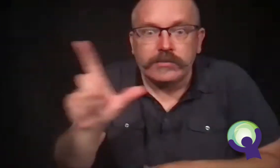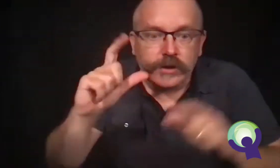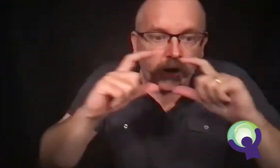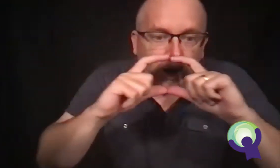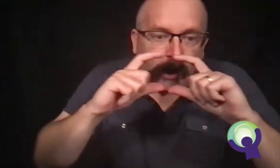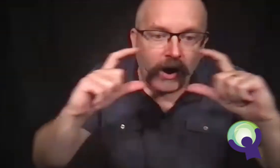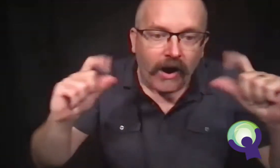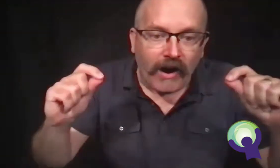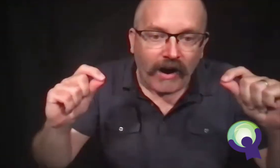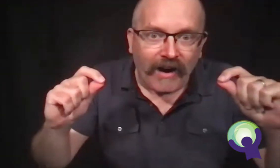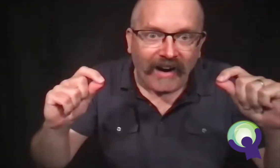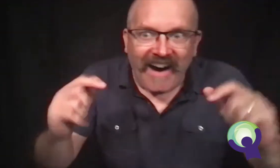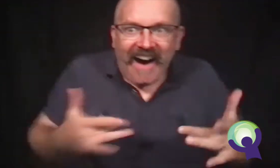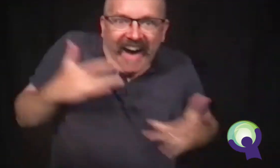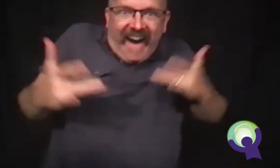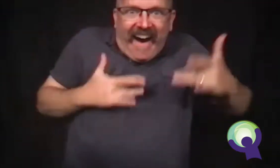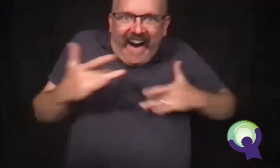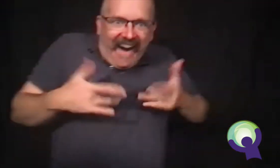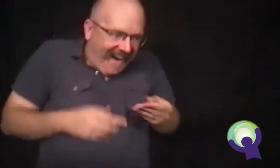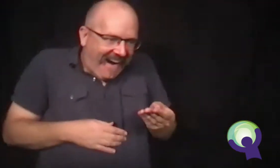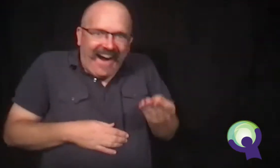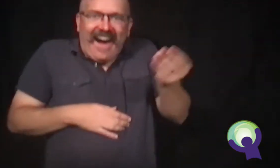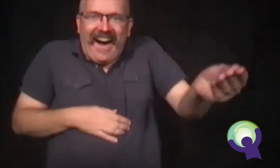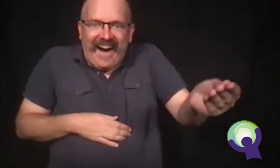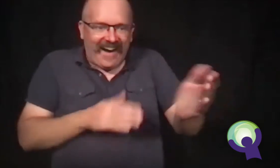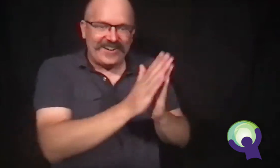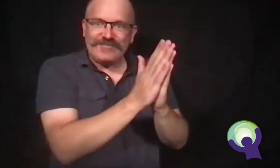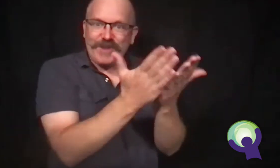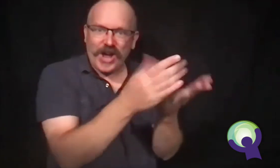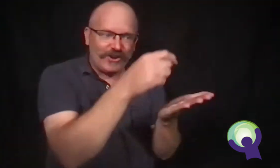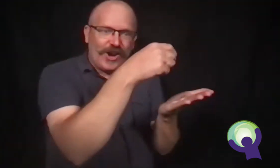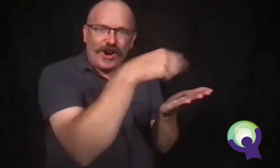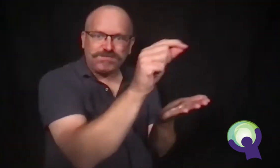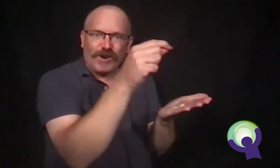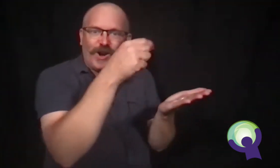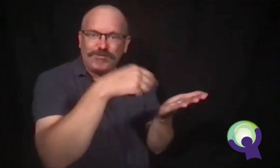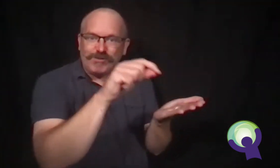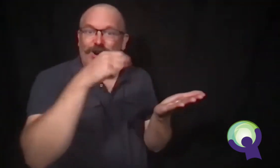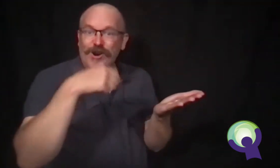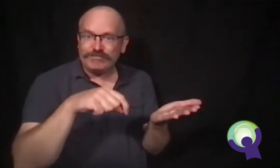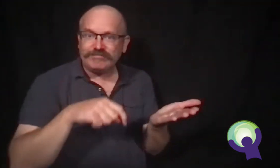"I'd like to check out these books, please," he said handing the card to the desk clerk.